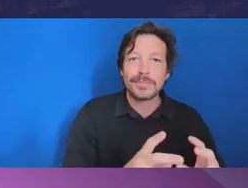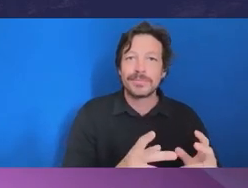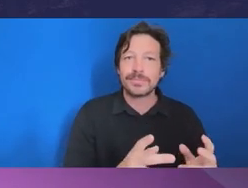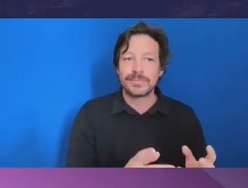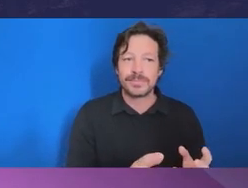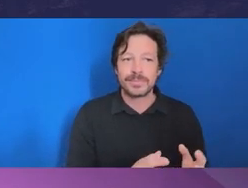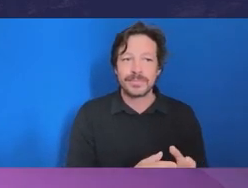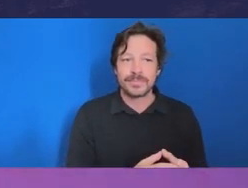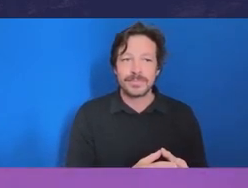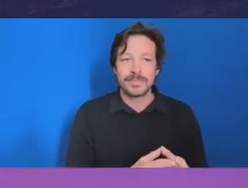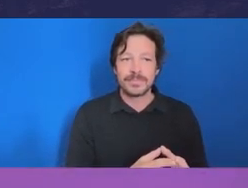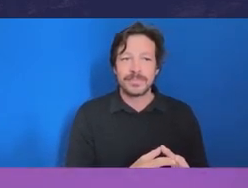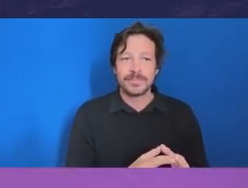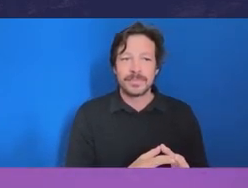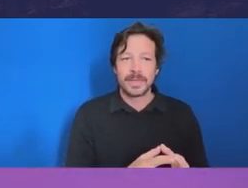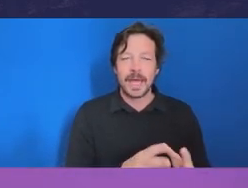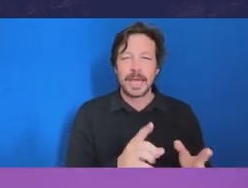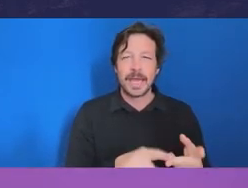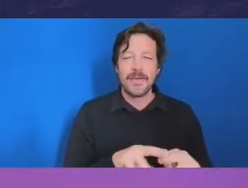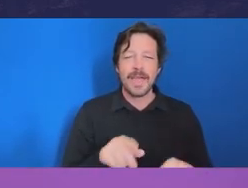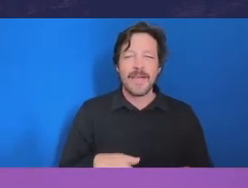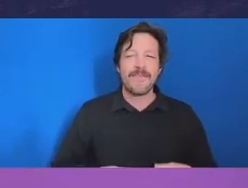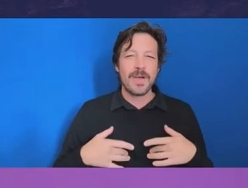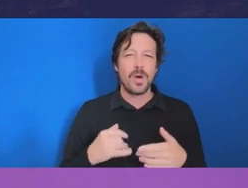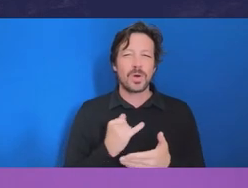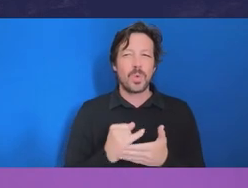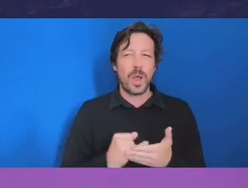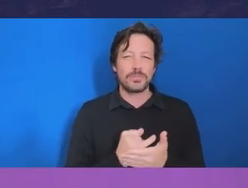if they've got a sense that there might be some corruption or something and do you caution them against them